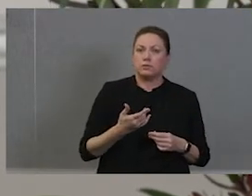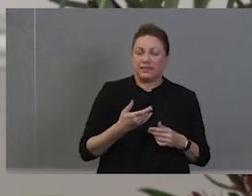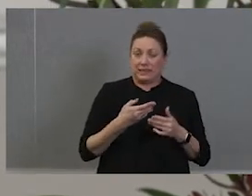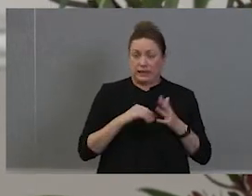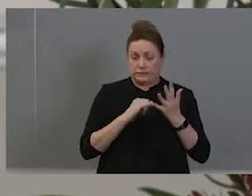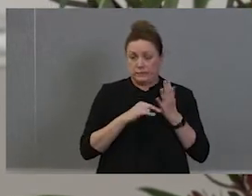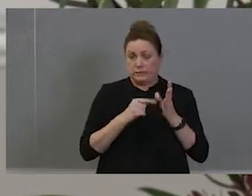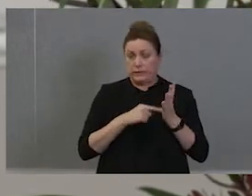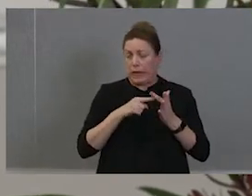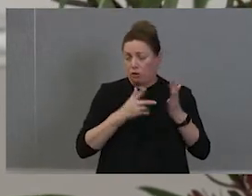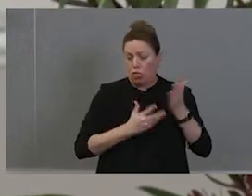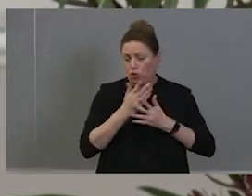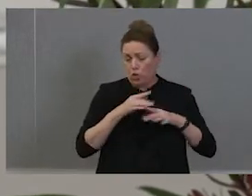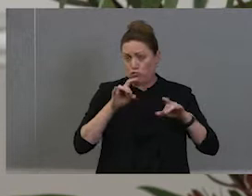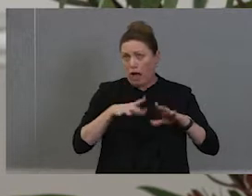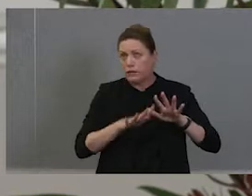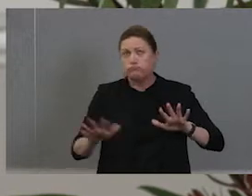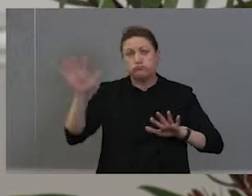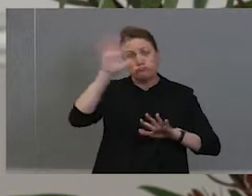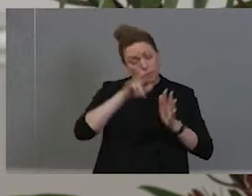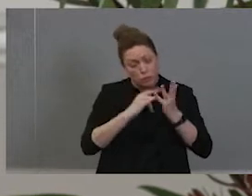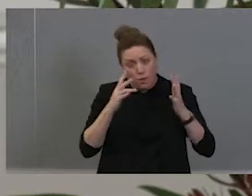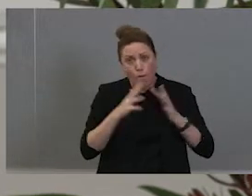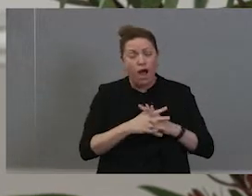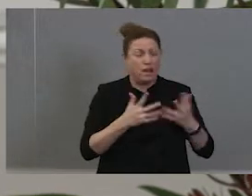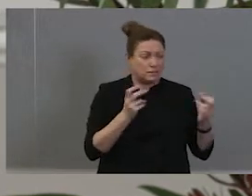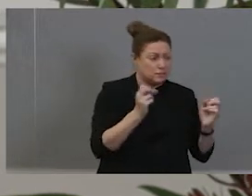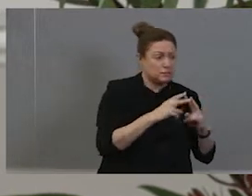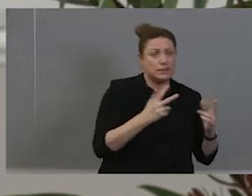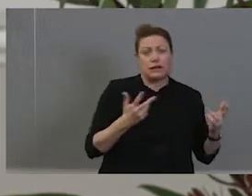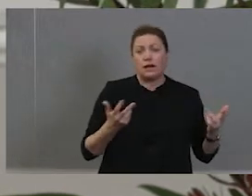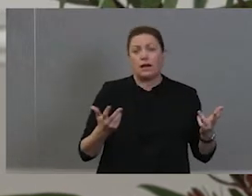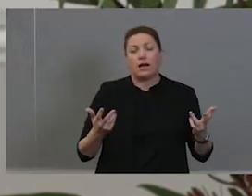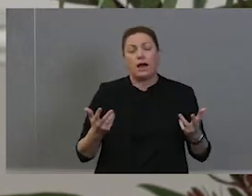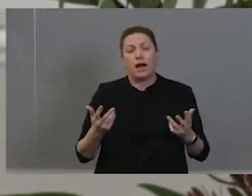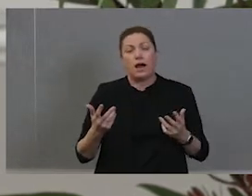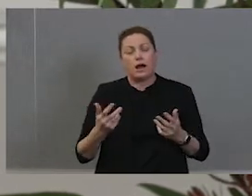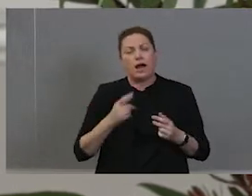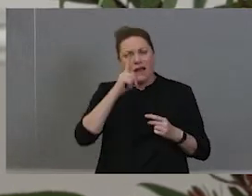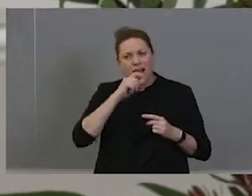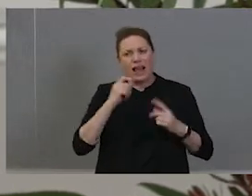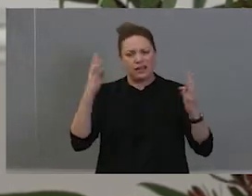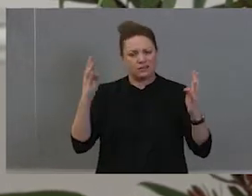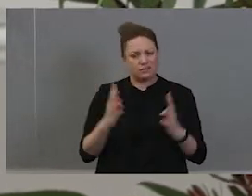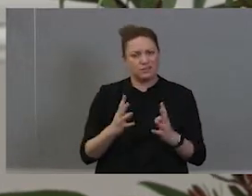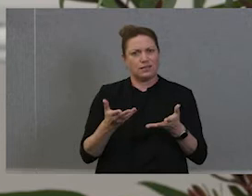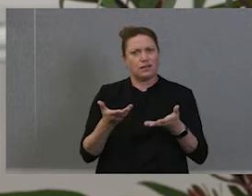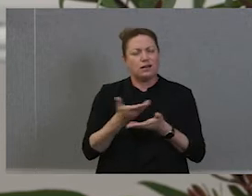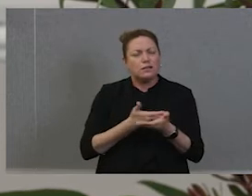even in New South Wales, even in Sydney, here would come together and really really